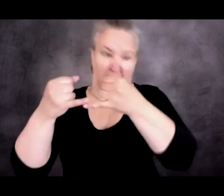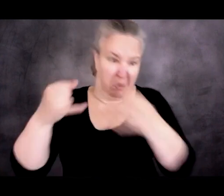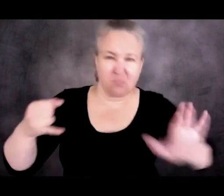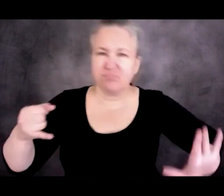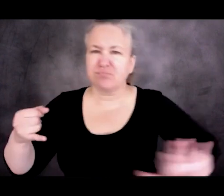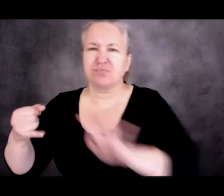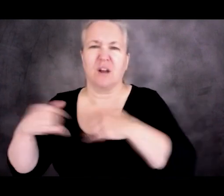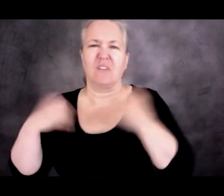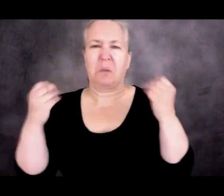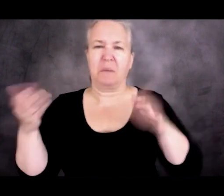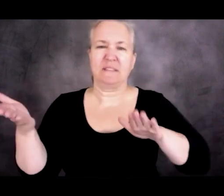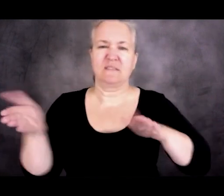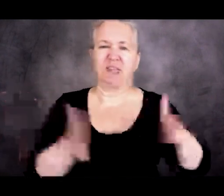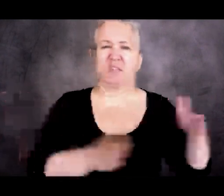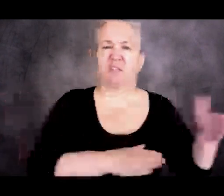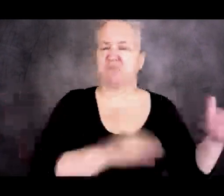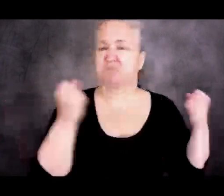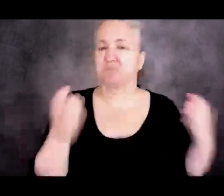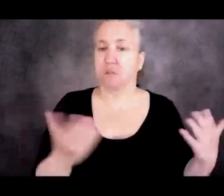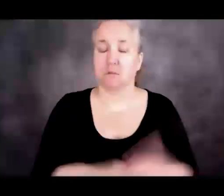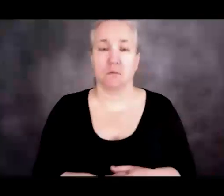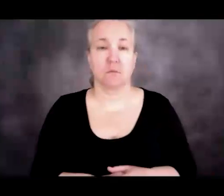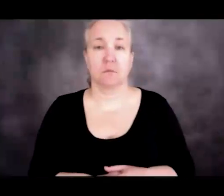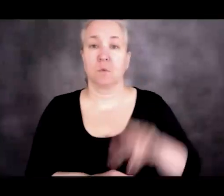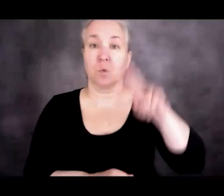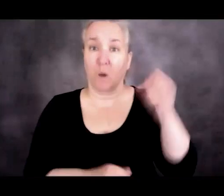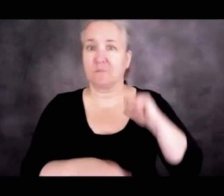As the US has built these border walls,